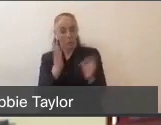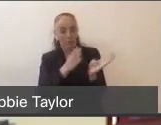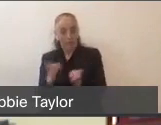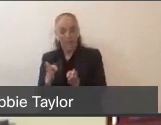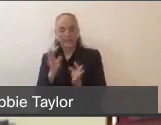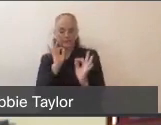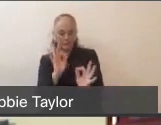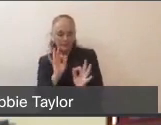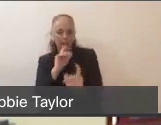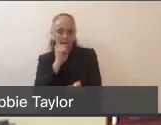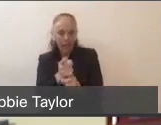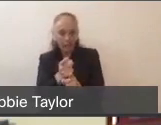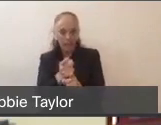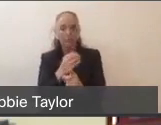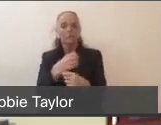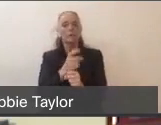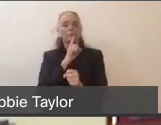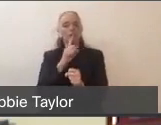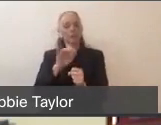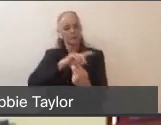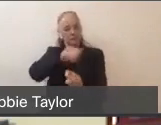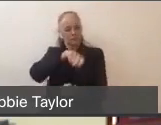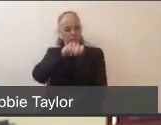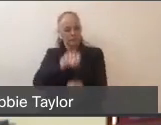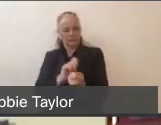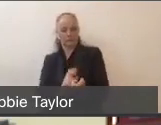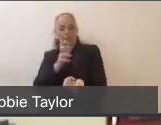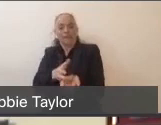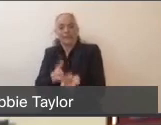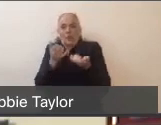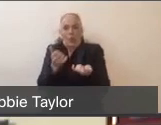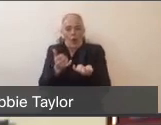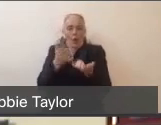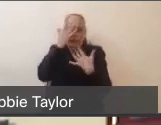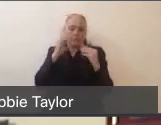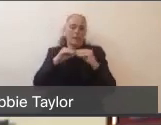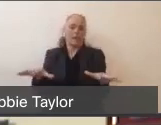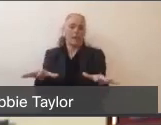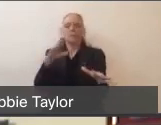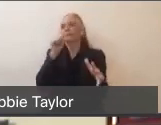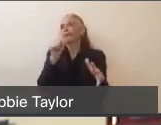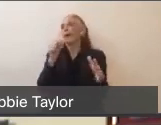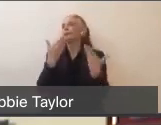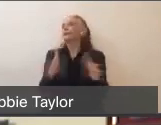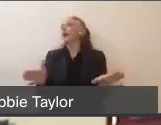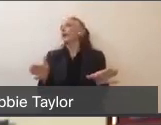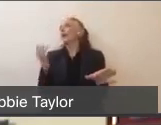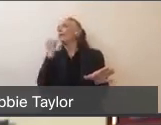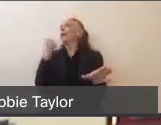and then making it specific to this current pandemic, rather than just a general surge. And there's four key levels